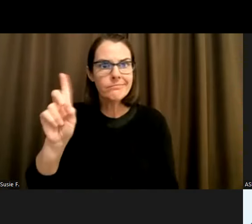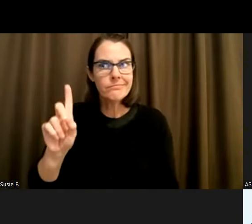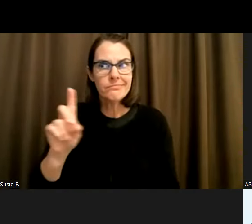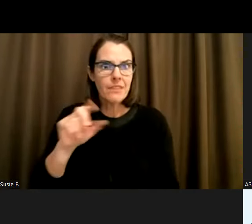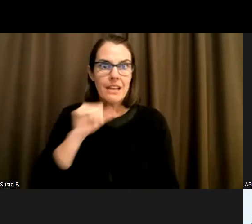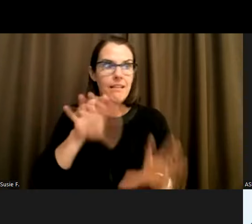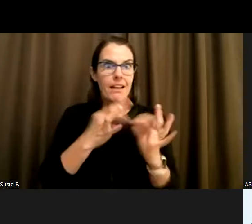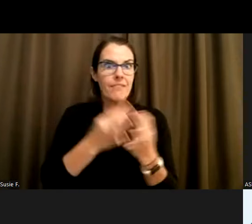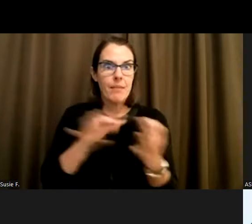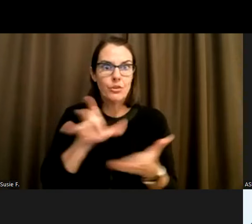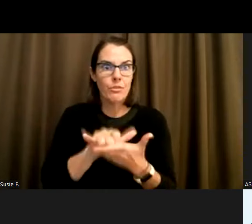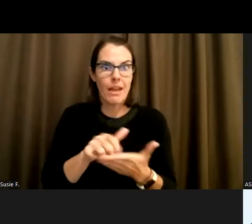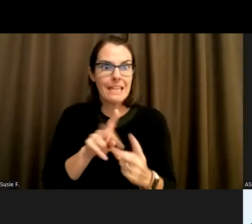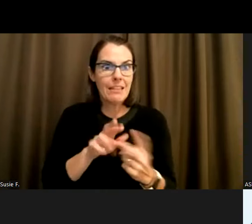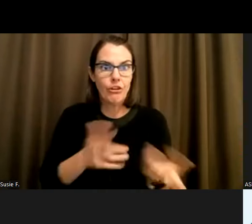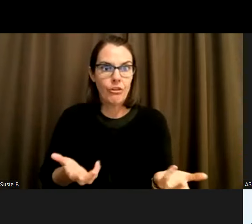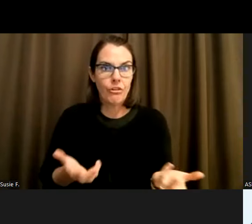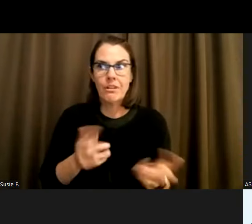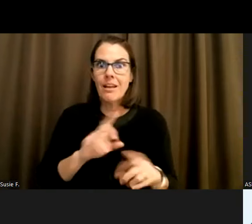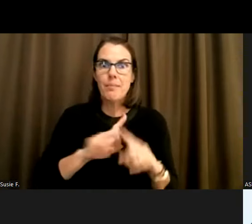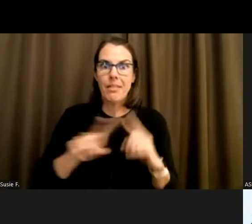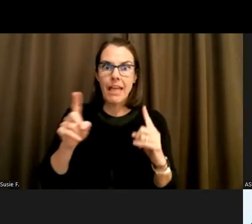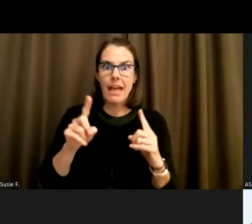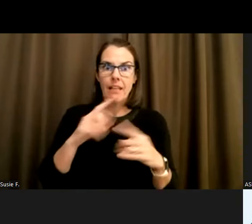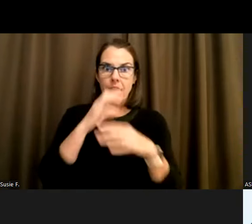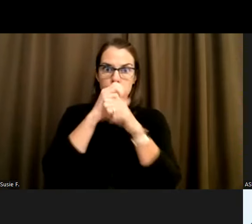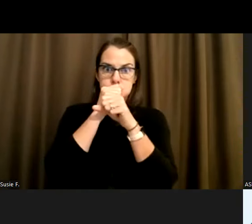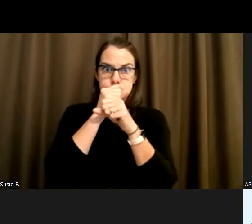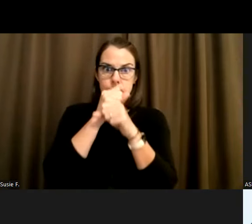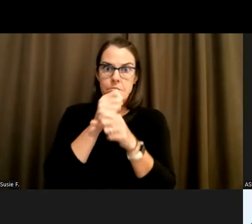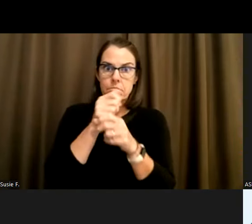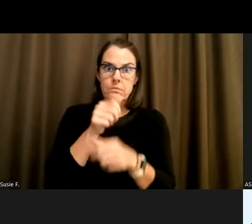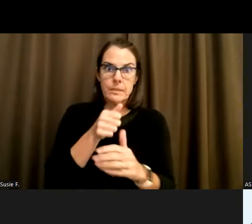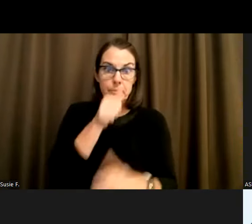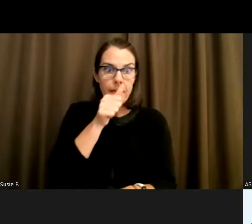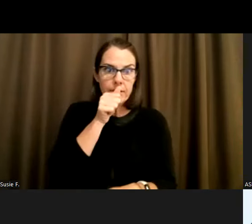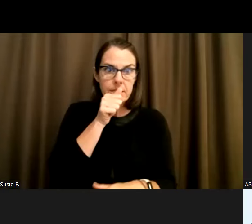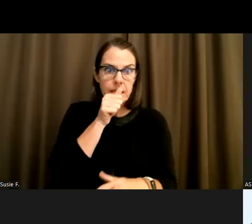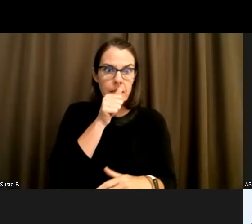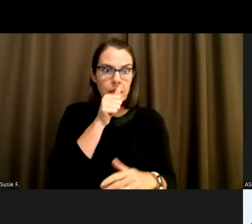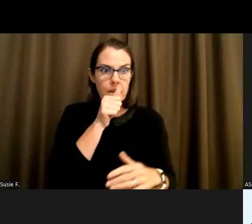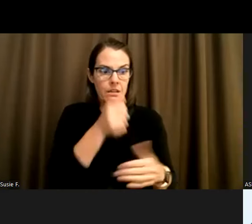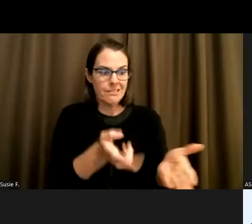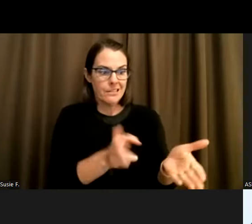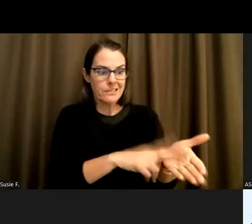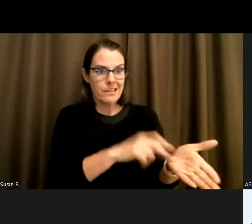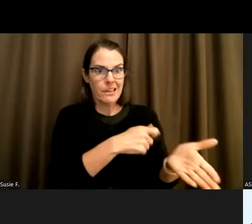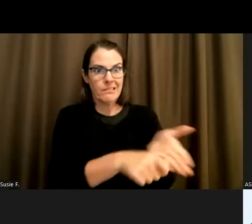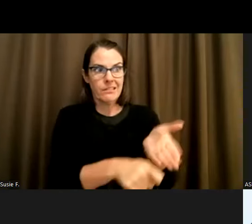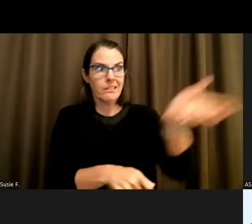And to have to give that level of you know, privacy up to someone just to have a sitstand work station.